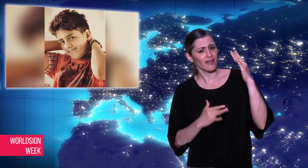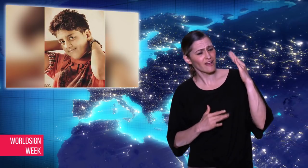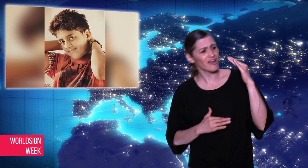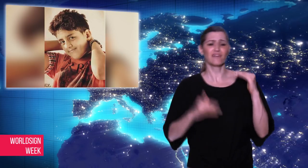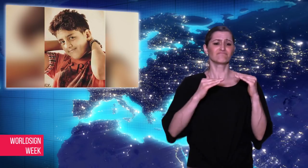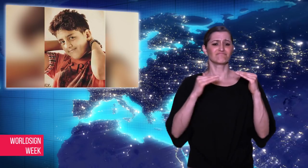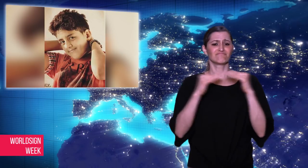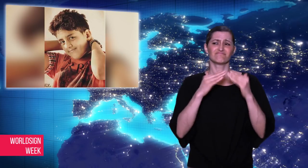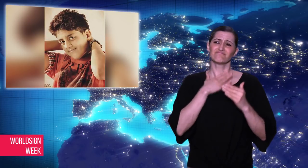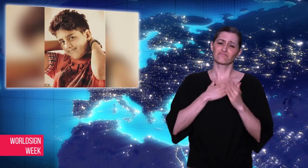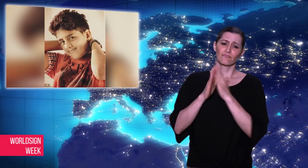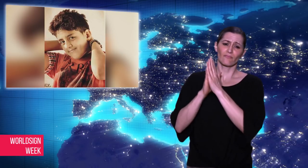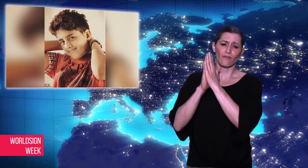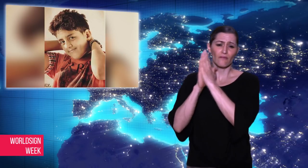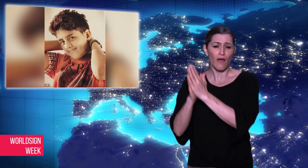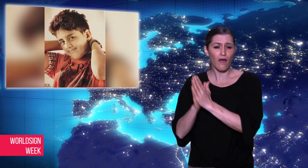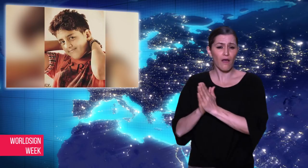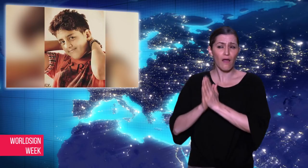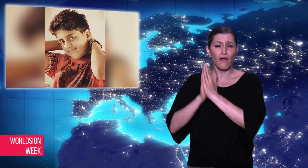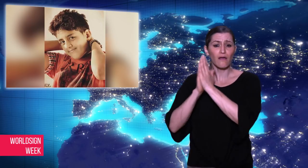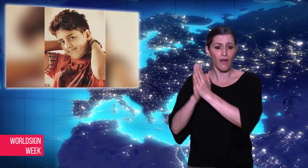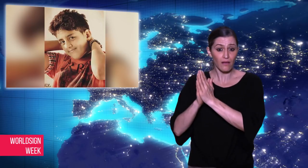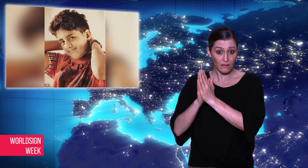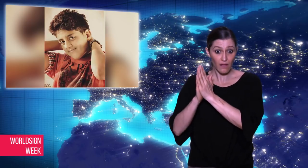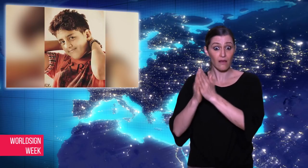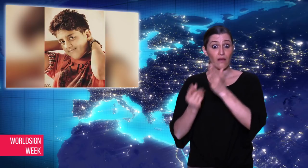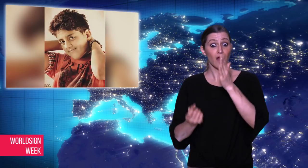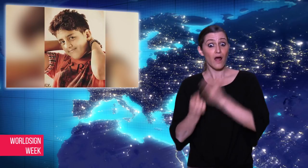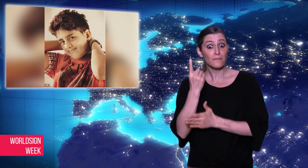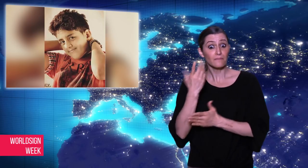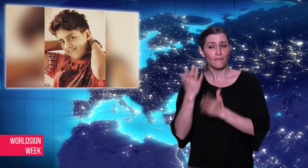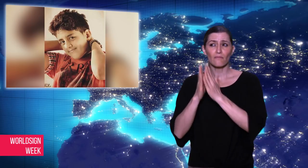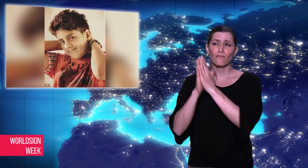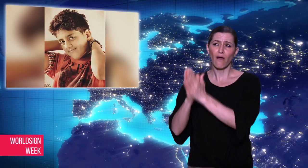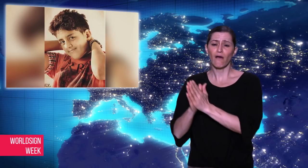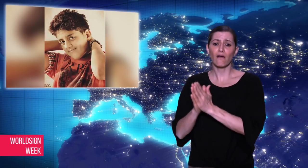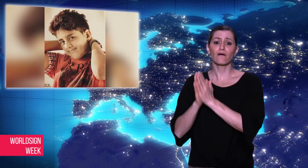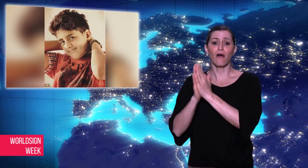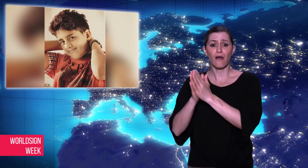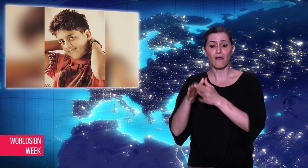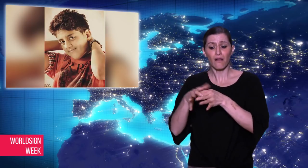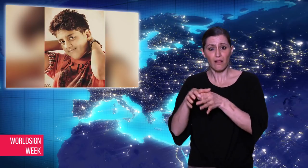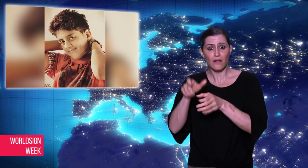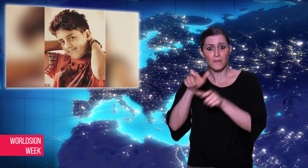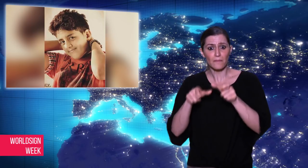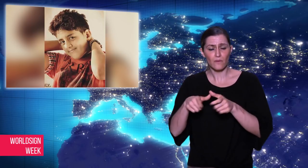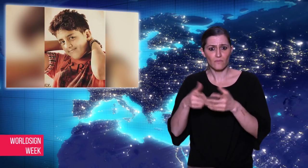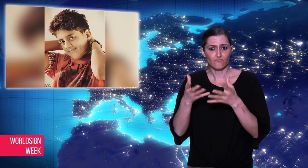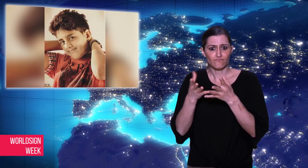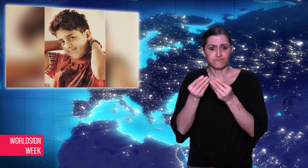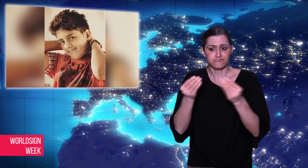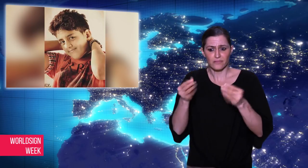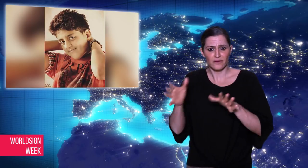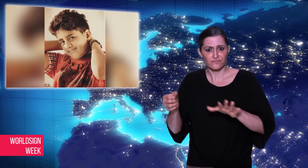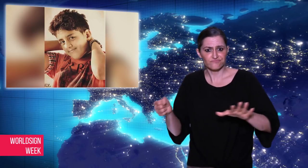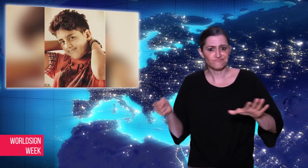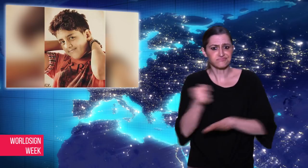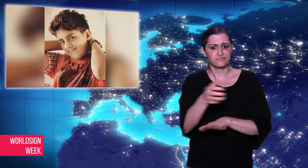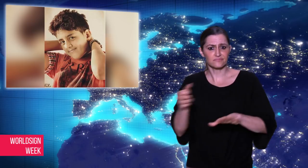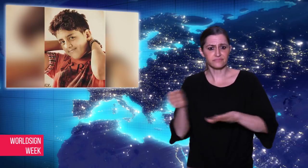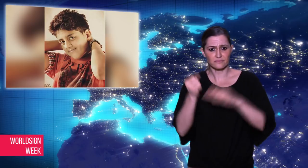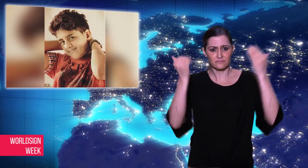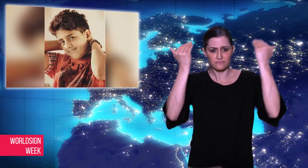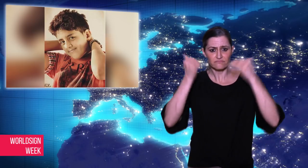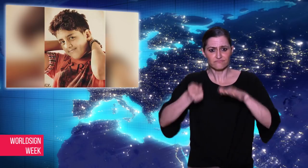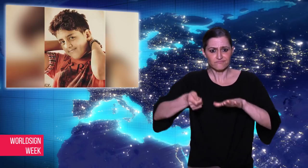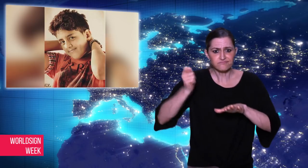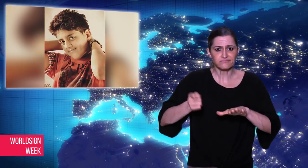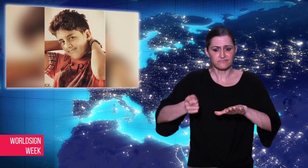rights and facing a lot of discrimination.